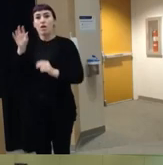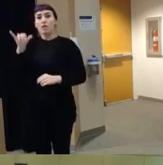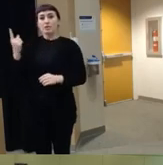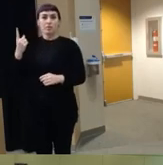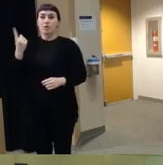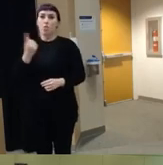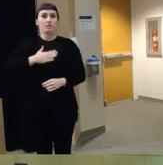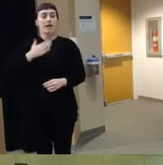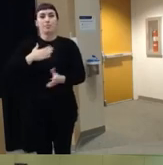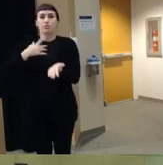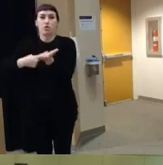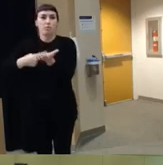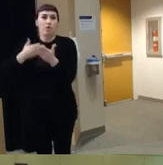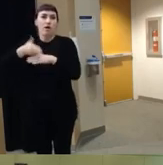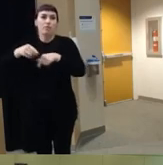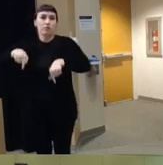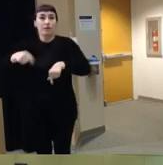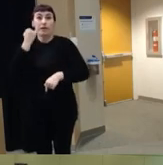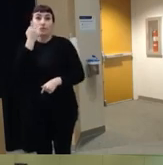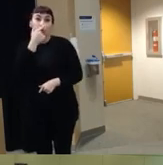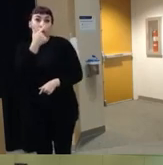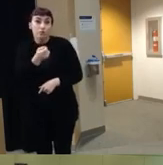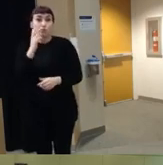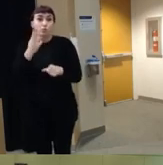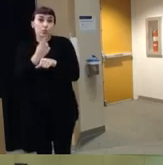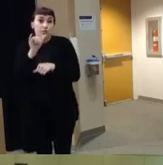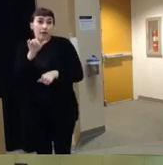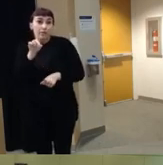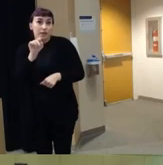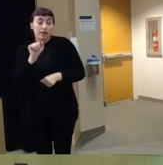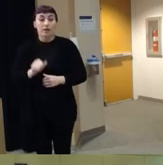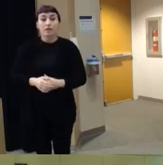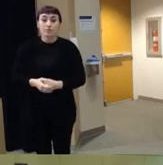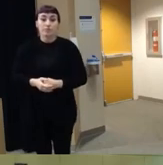folks about afterward um if you're interested in kind of using this um dat data for your own